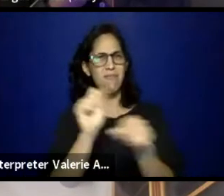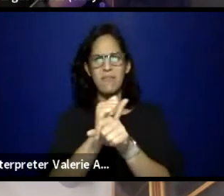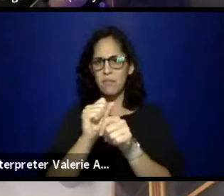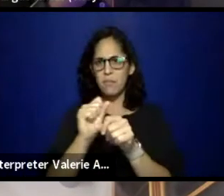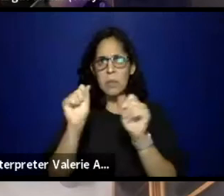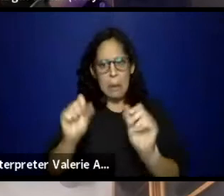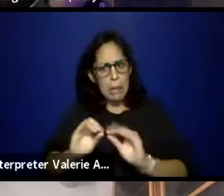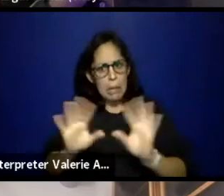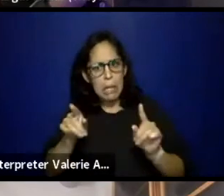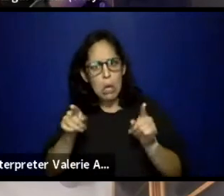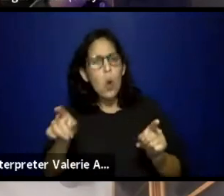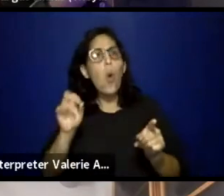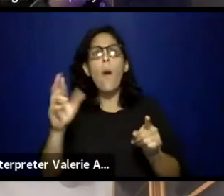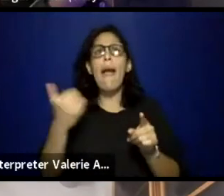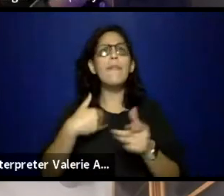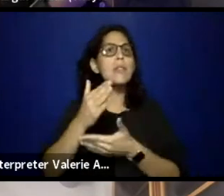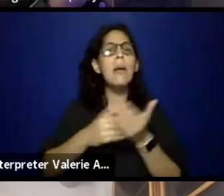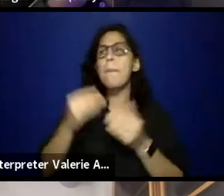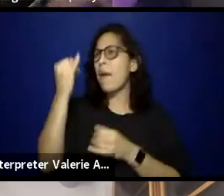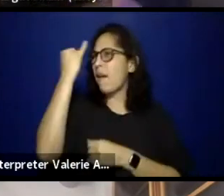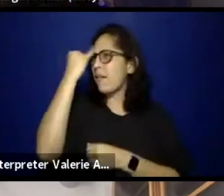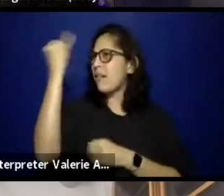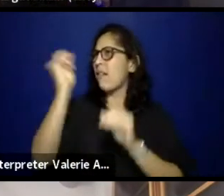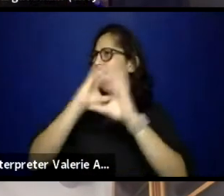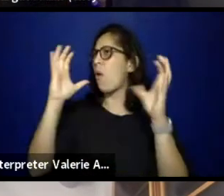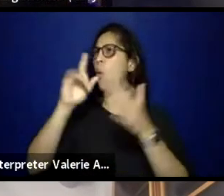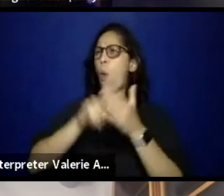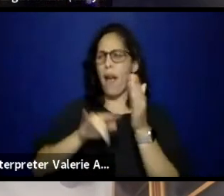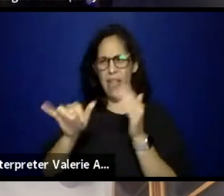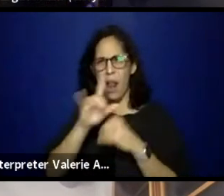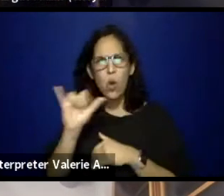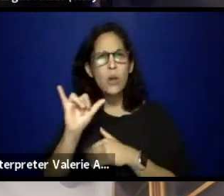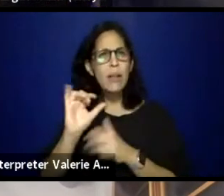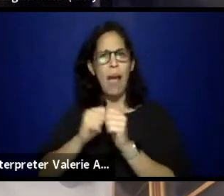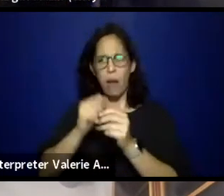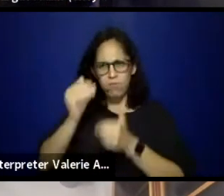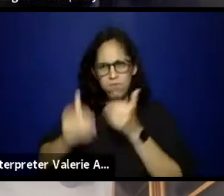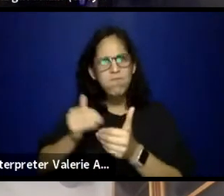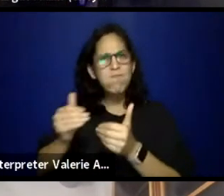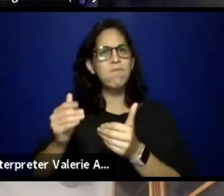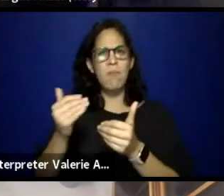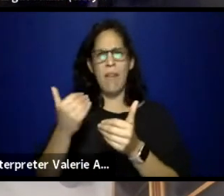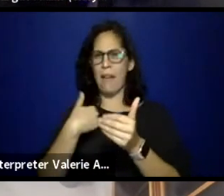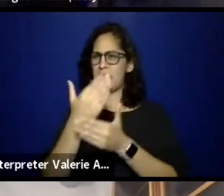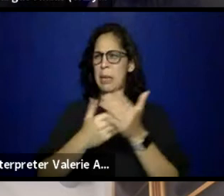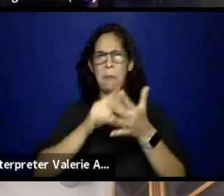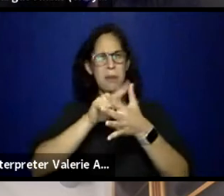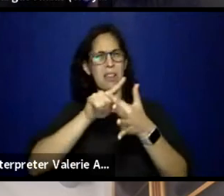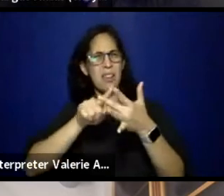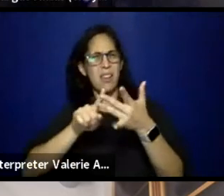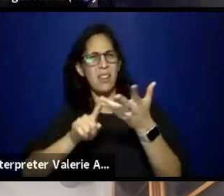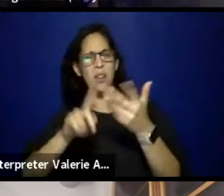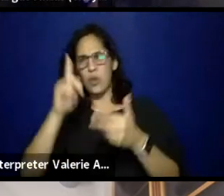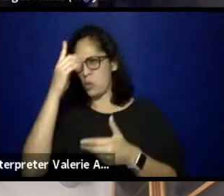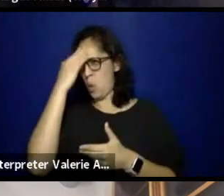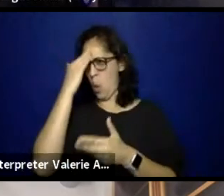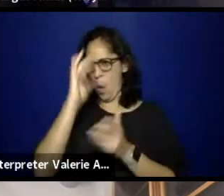by not only watching this conversation, but letting this conversation be a starting point as they move forward.